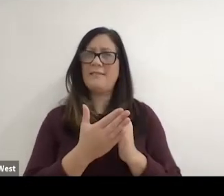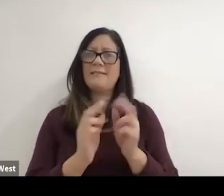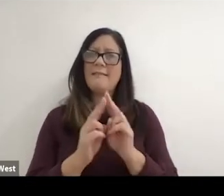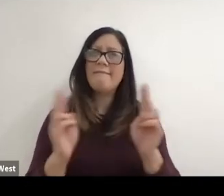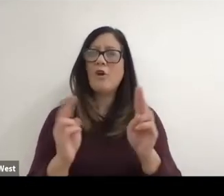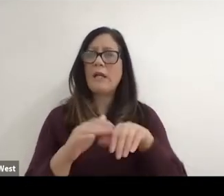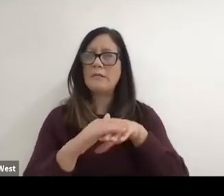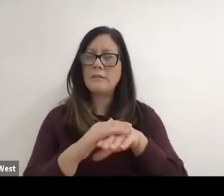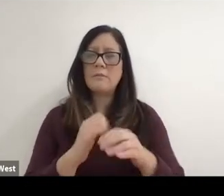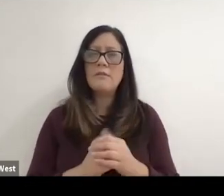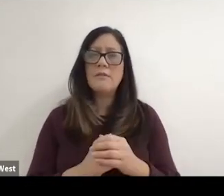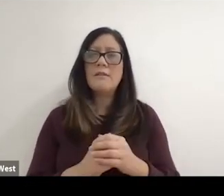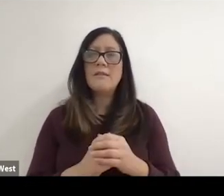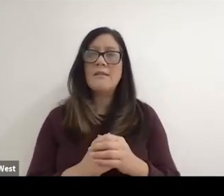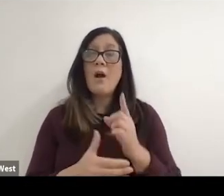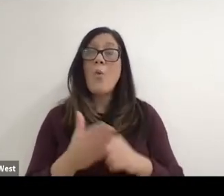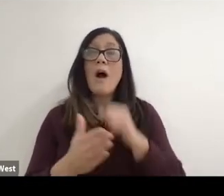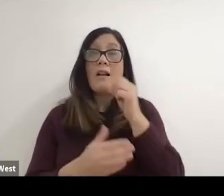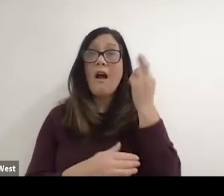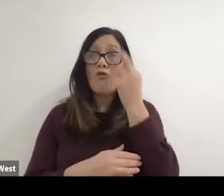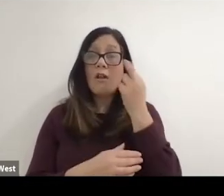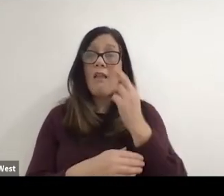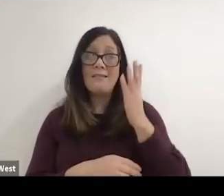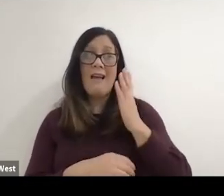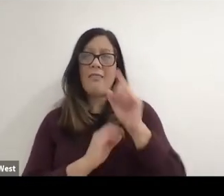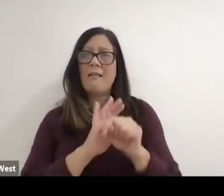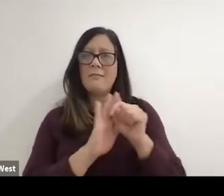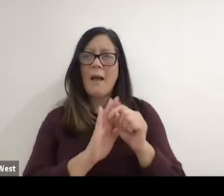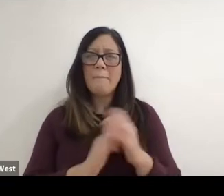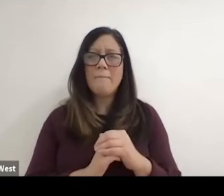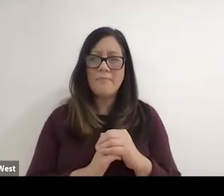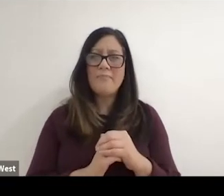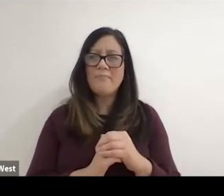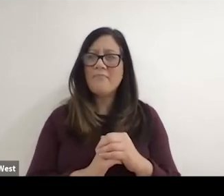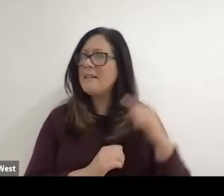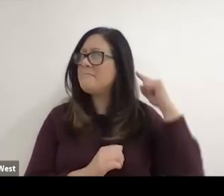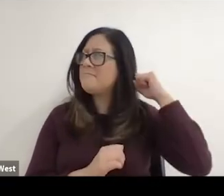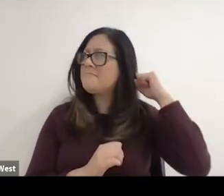something that I didn't realize to at the time. Was that I was I was subconsciously